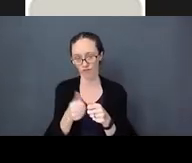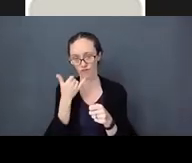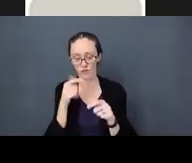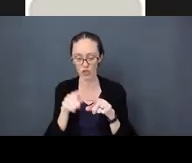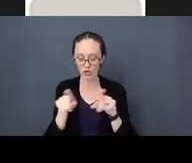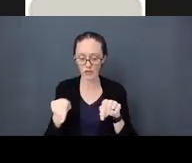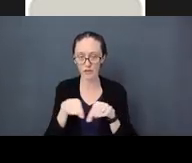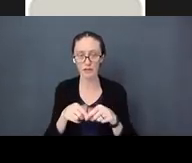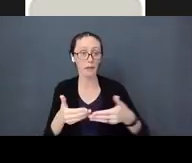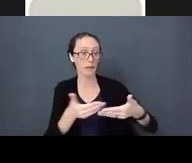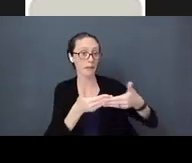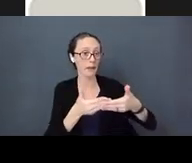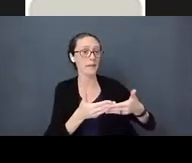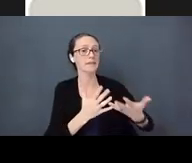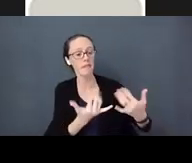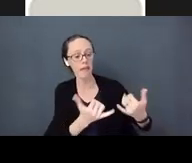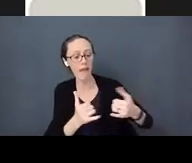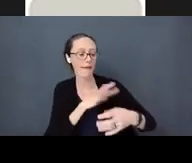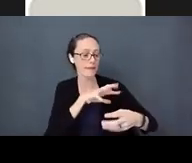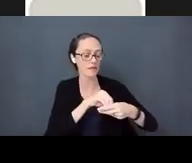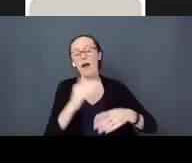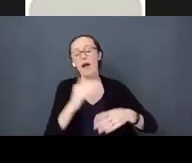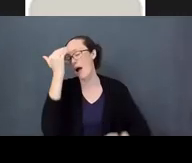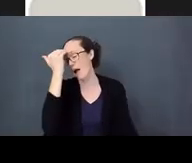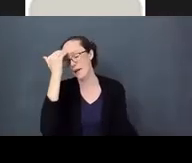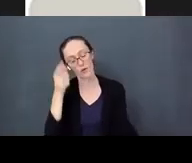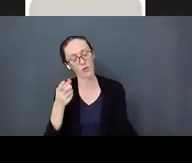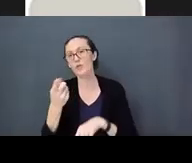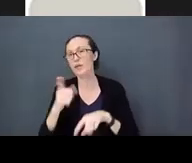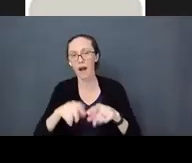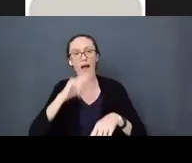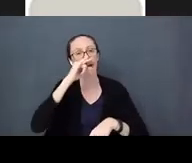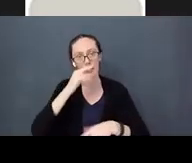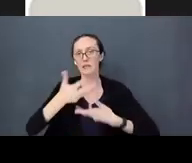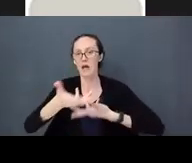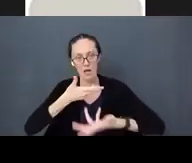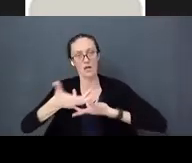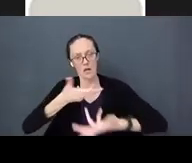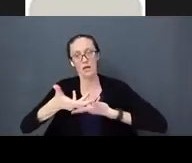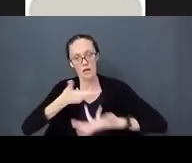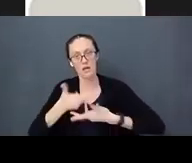They baby is playing. The mom is on her screen. I know you cannot engage in 24/7 especially in Covid